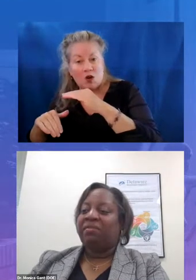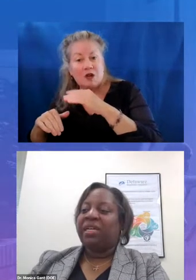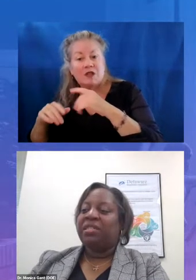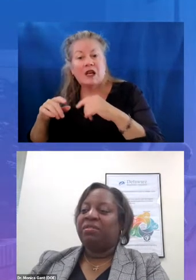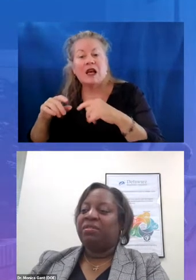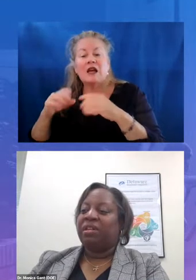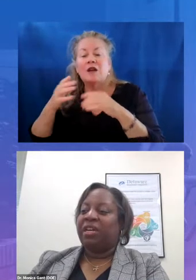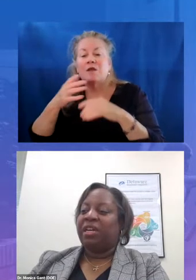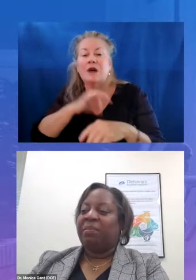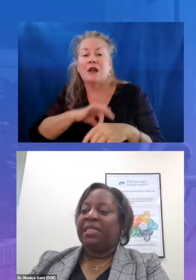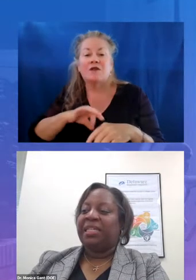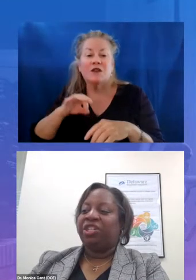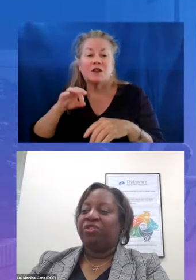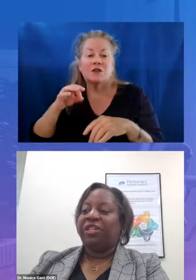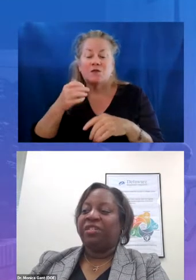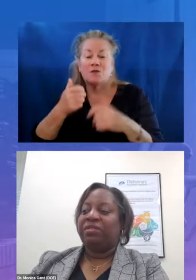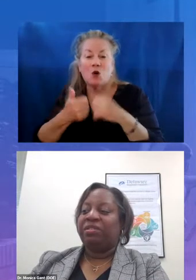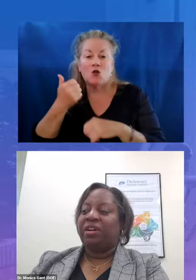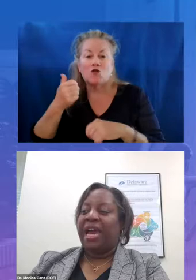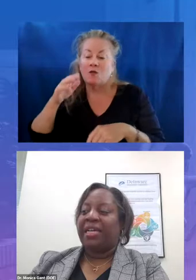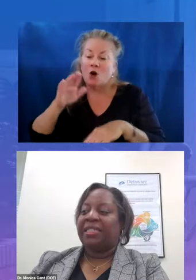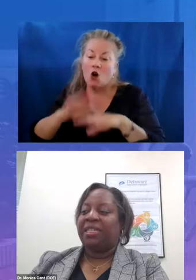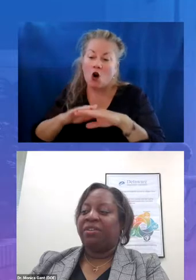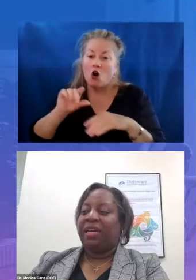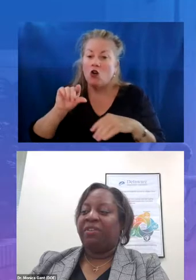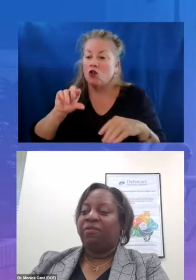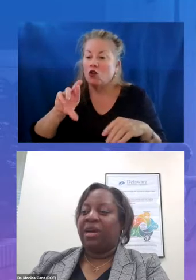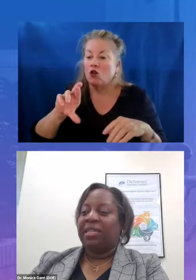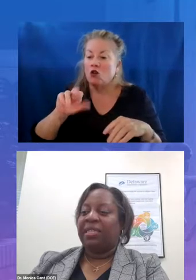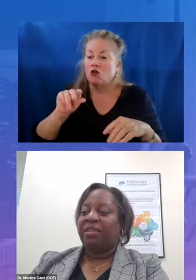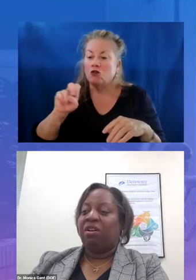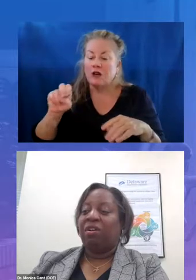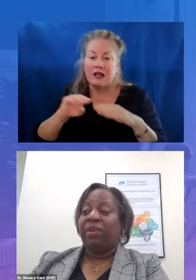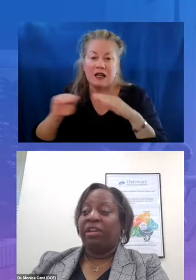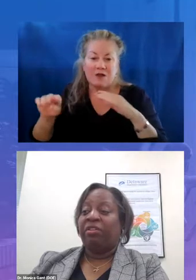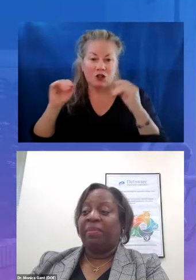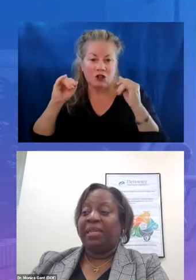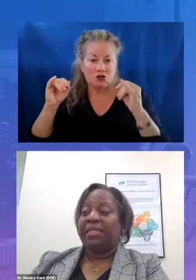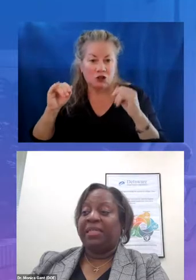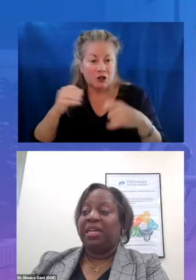student learning means ensuring students are accessing grade level content on a regular basis